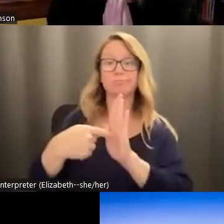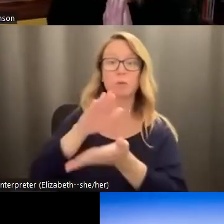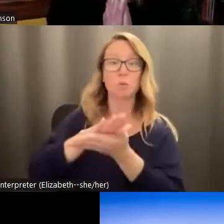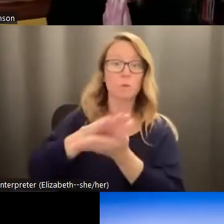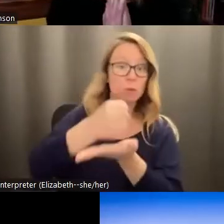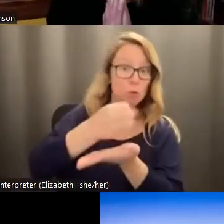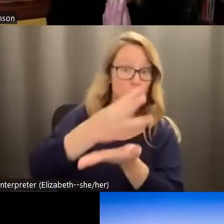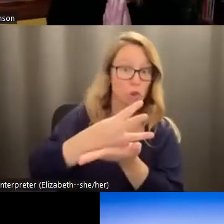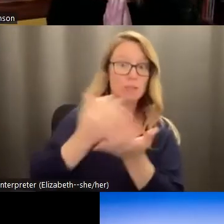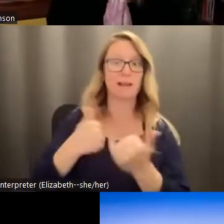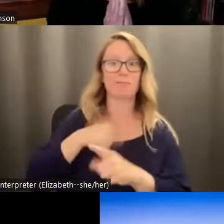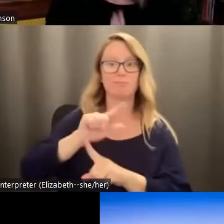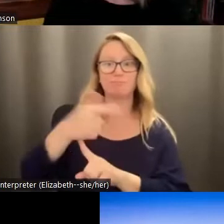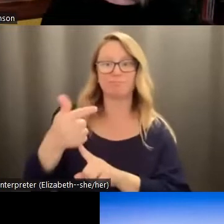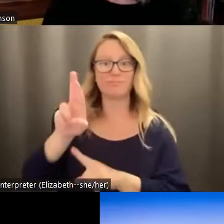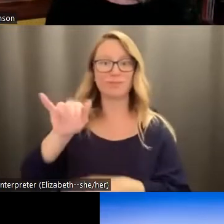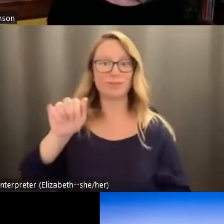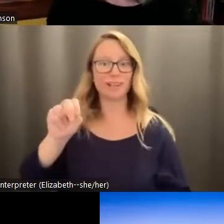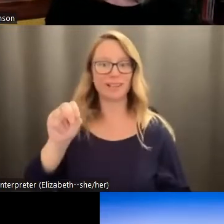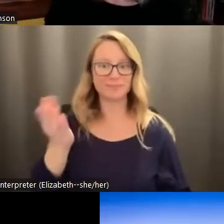will turn the floor over to Ryan Driscoll